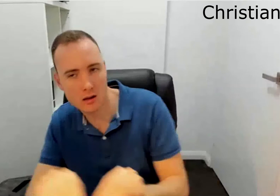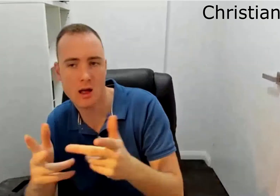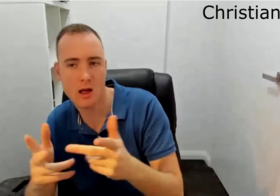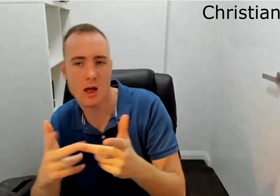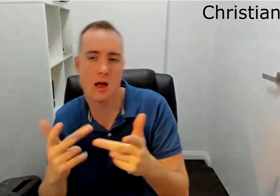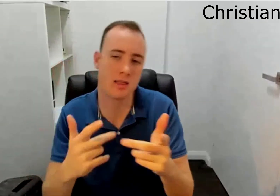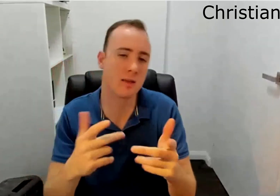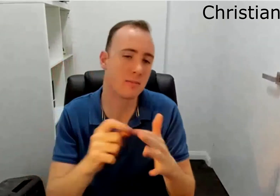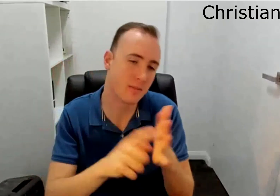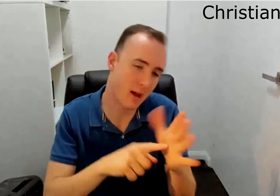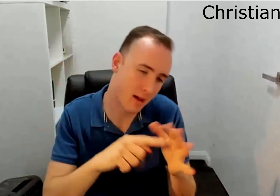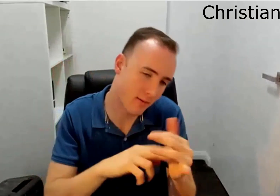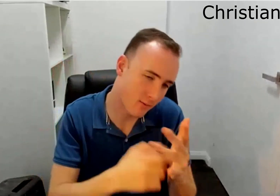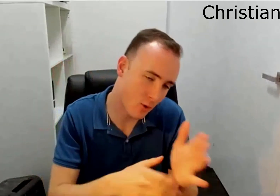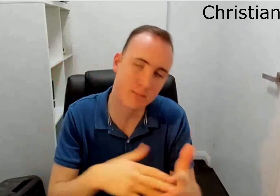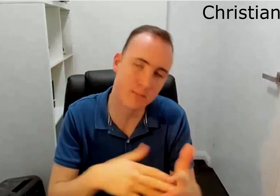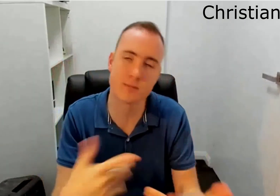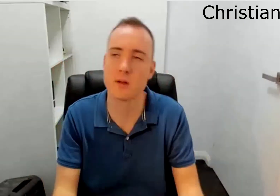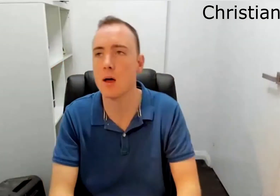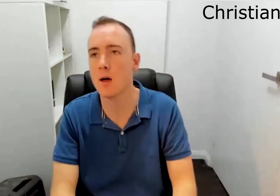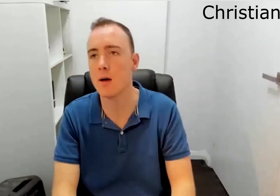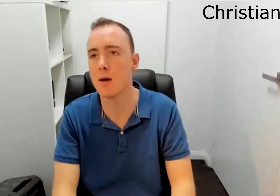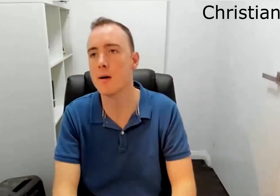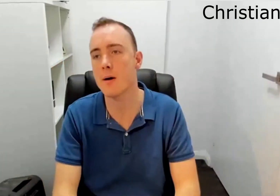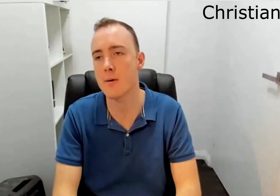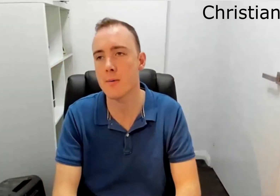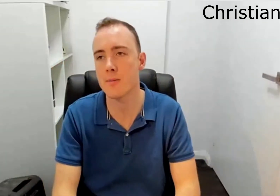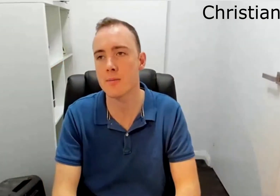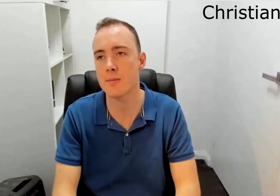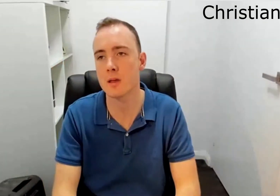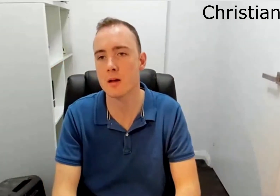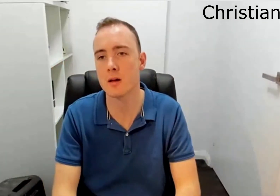Or a bit worried about trying to move to another platform particularly when there's a lot of participants